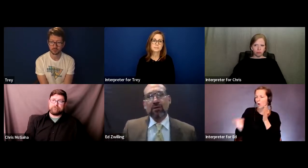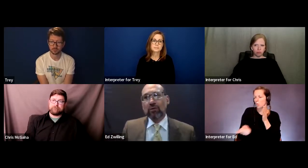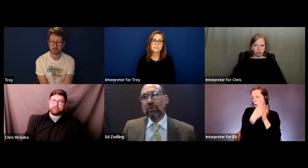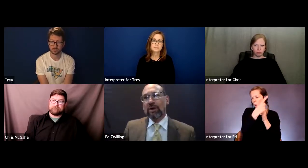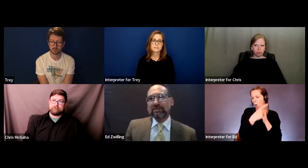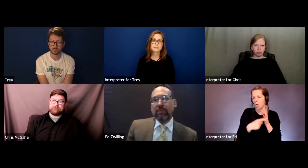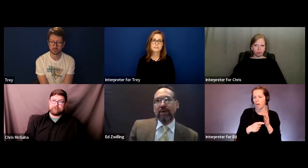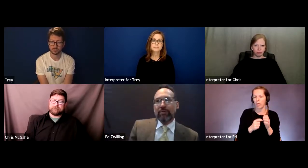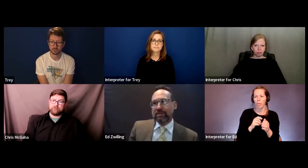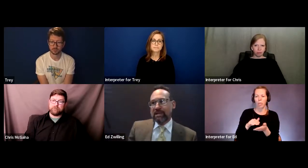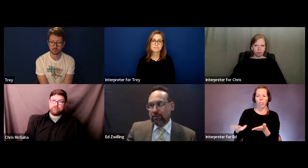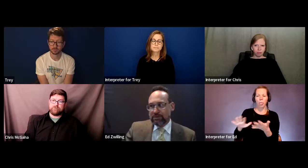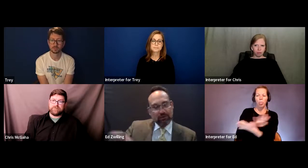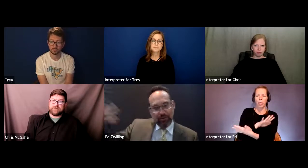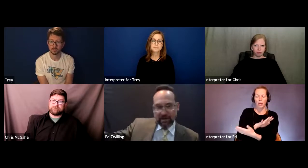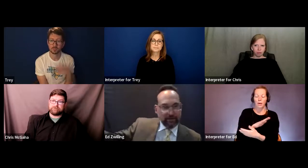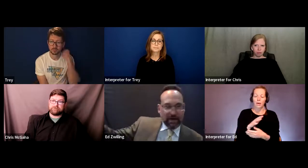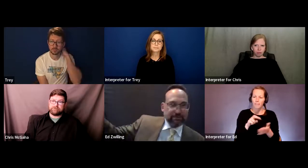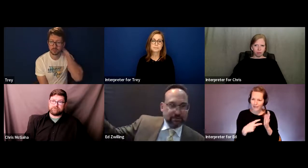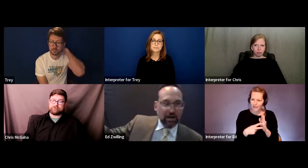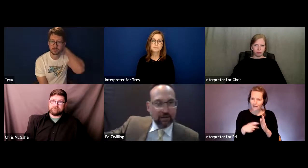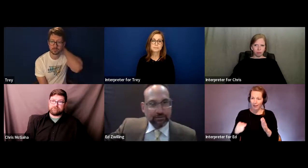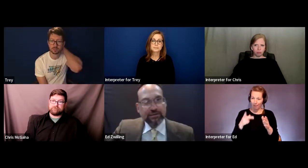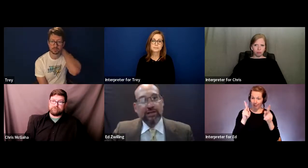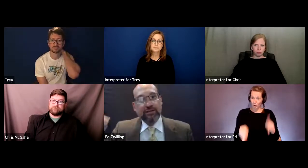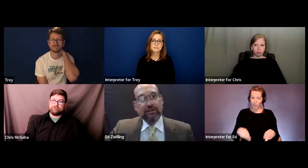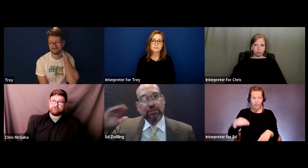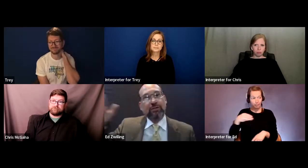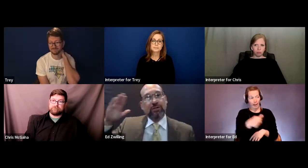So what ends up happening is that person who's paying thousands of dollars in tuition to